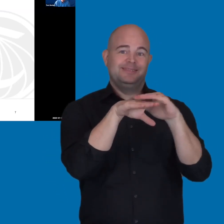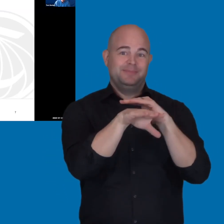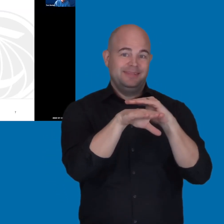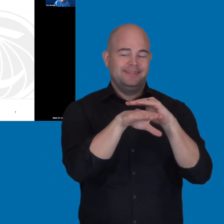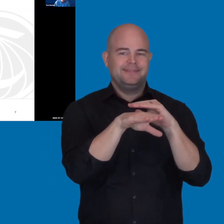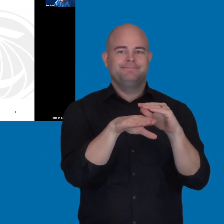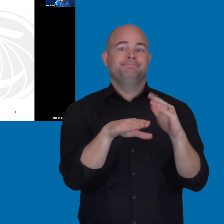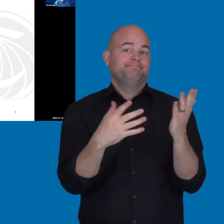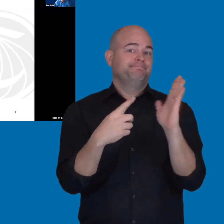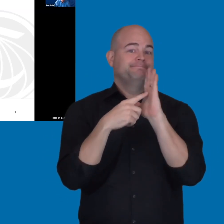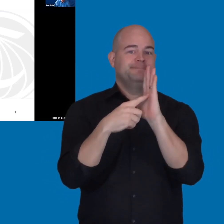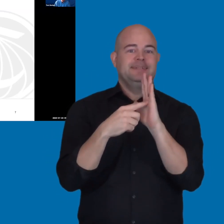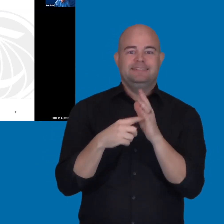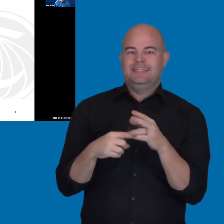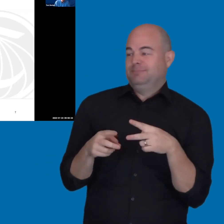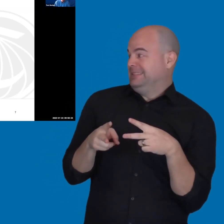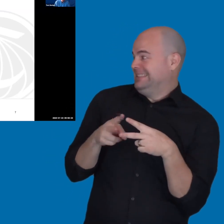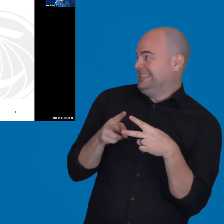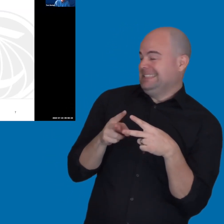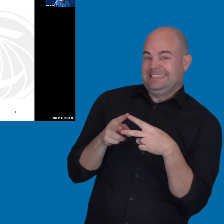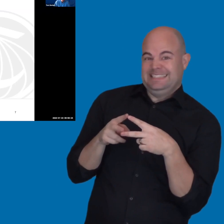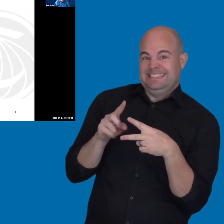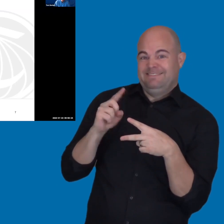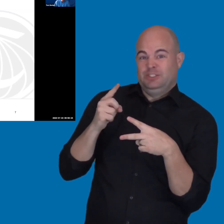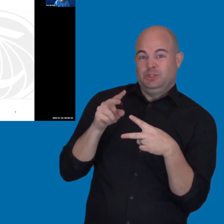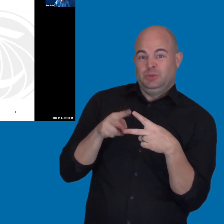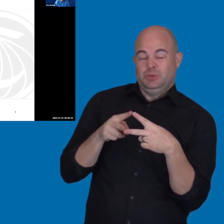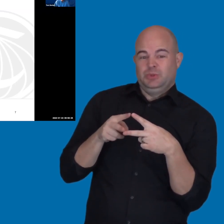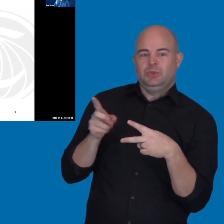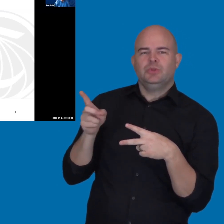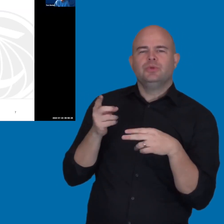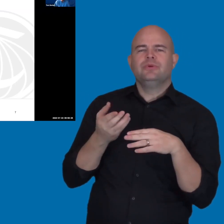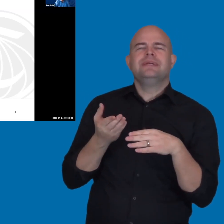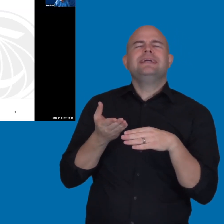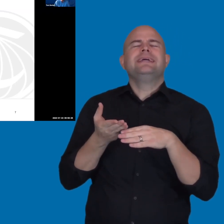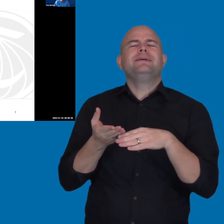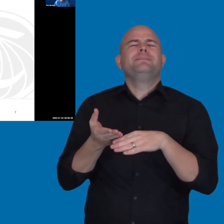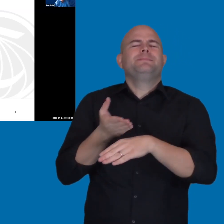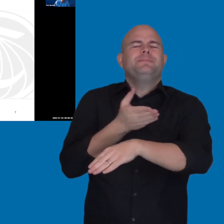Such as the first two, especially. Increasing degree and certificate attainment.